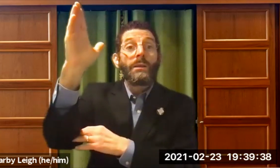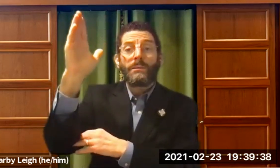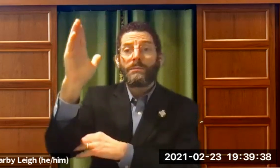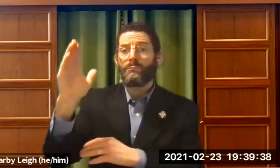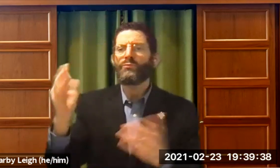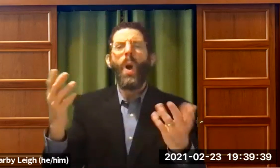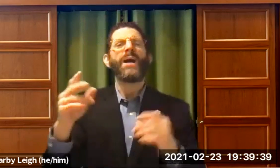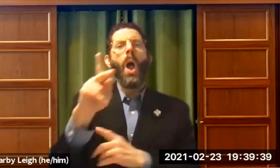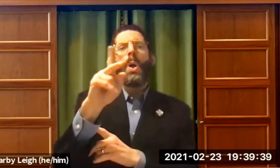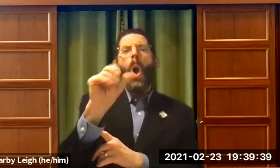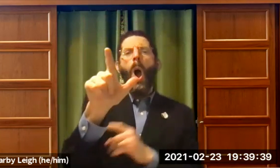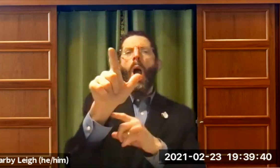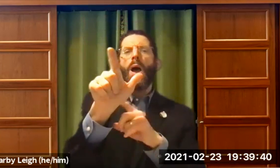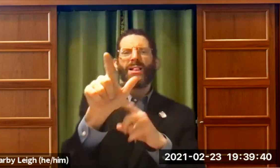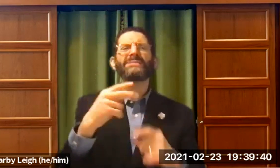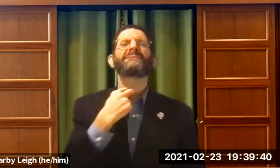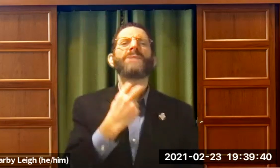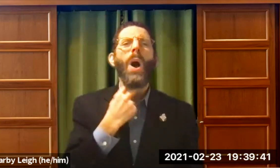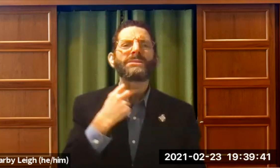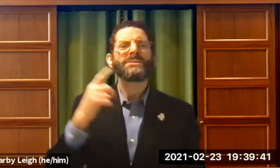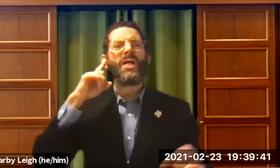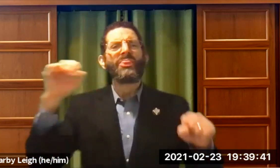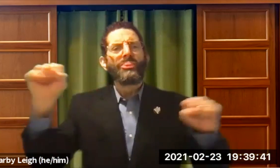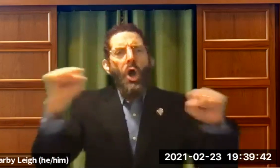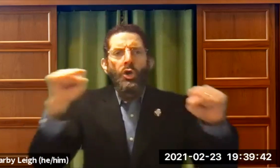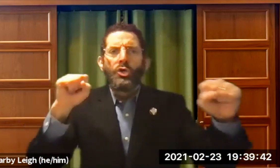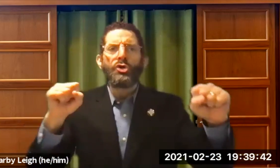is the voice of God. Kol is voice